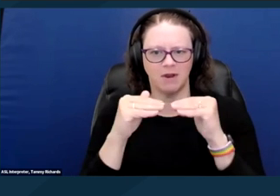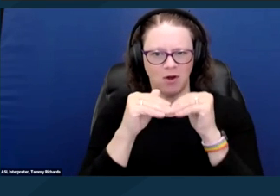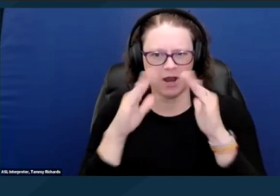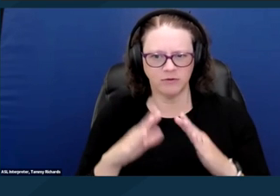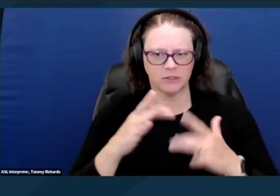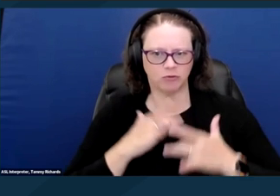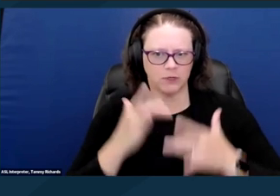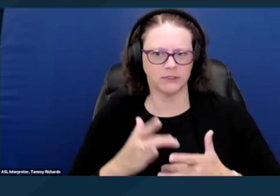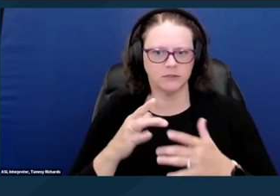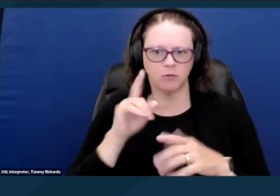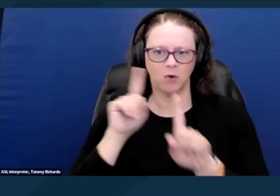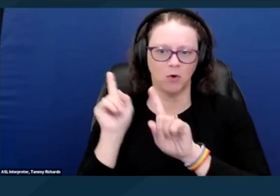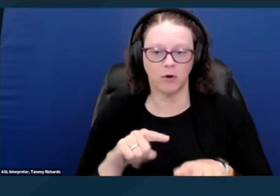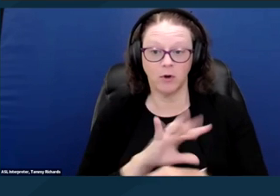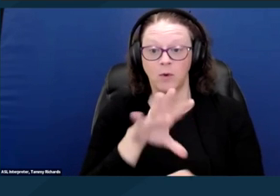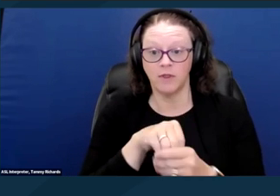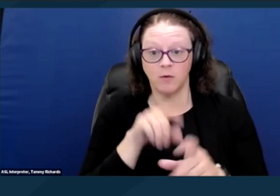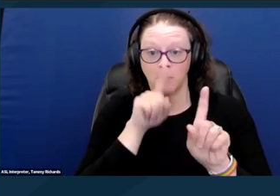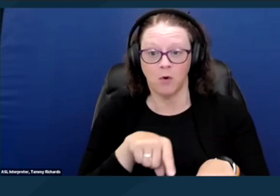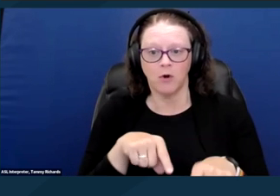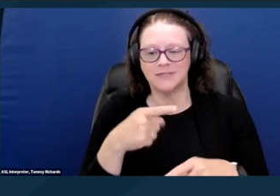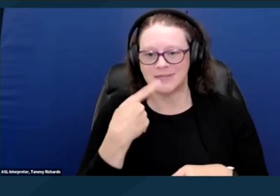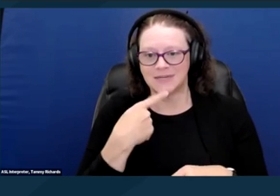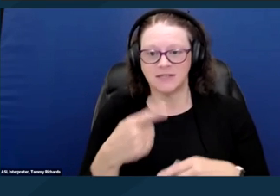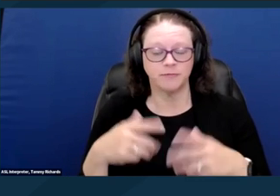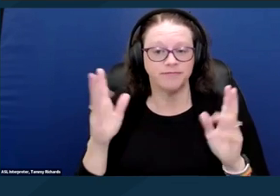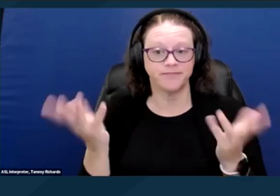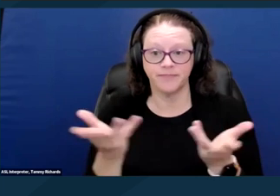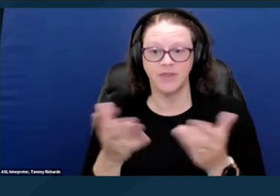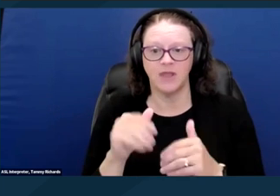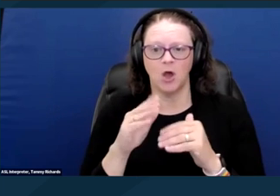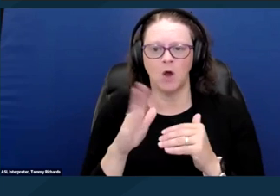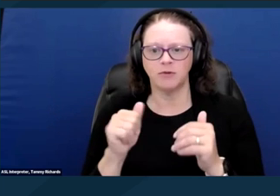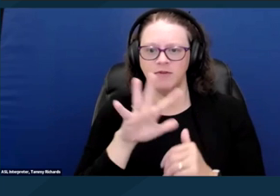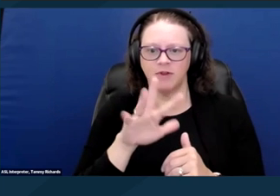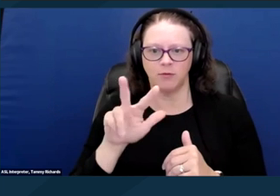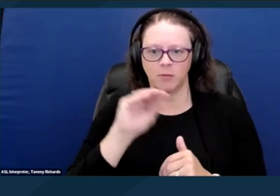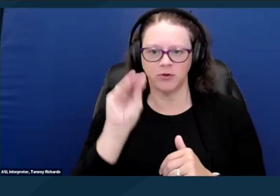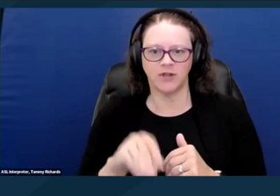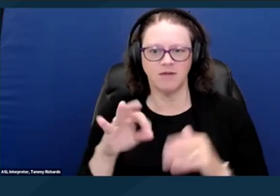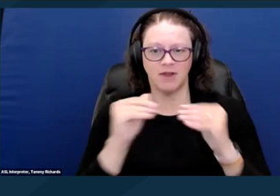and in that report it was reported that nearly 53% of housing discrimination complaints